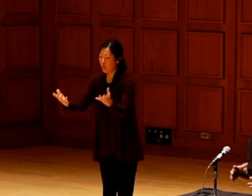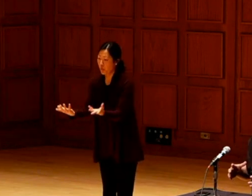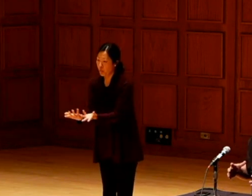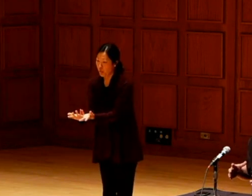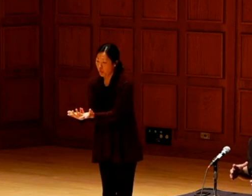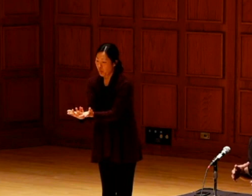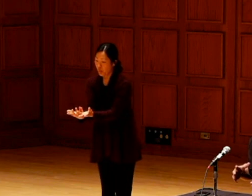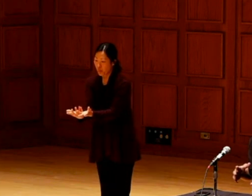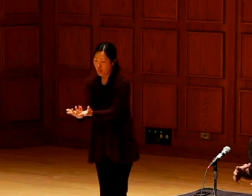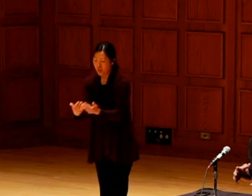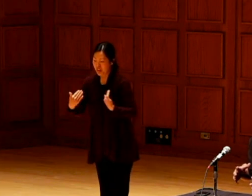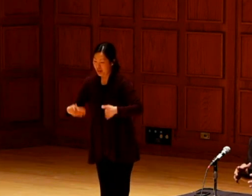them the world is like a big stomach.